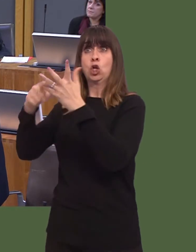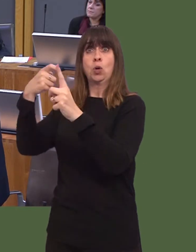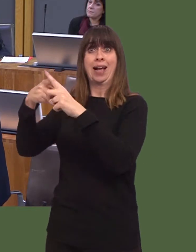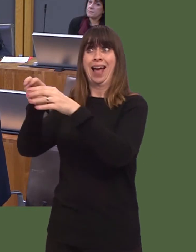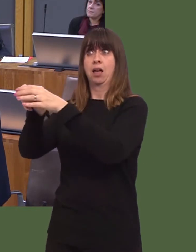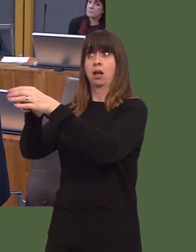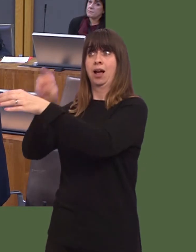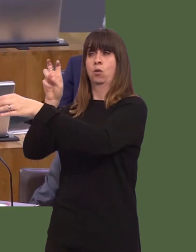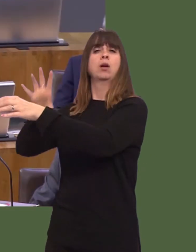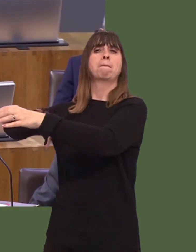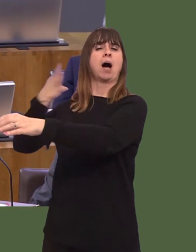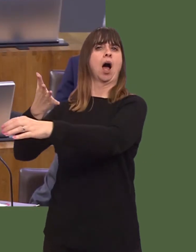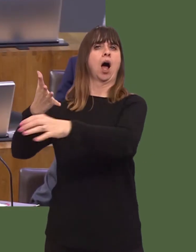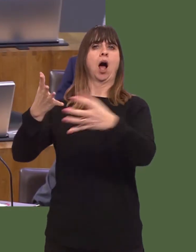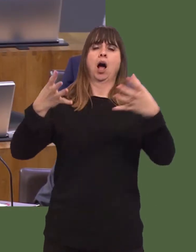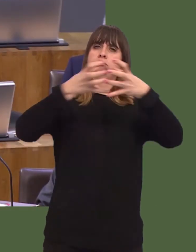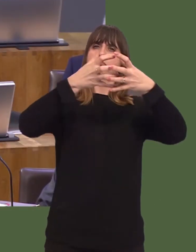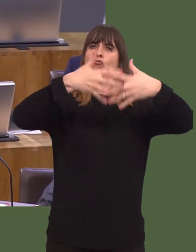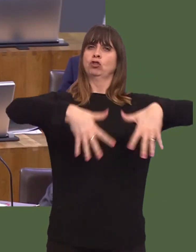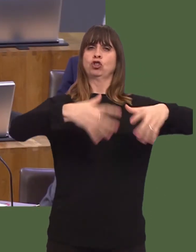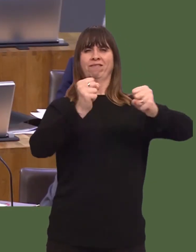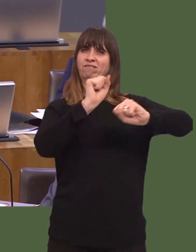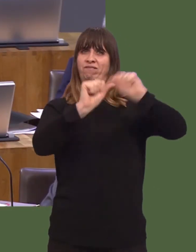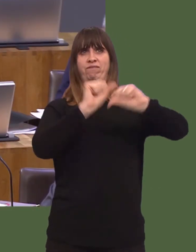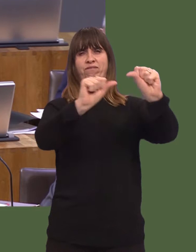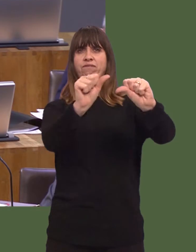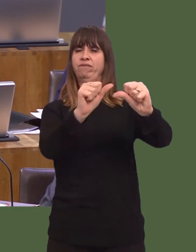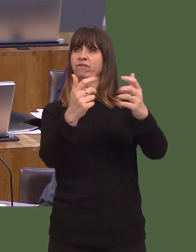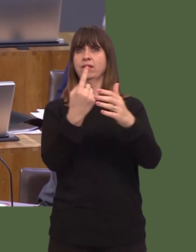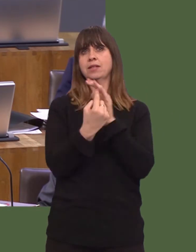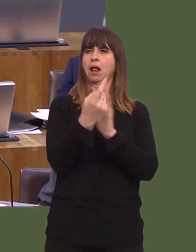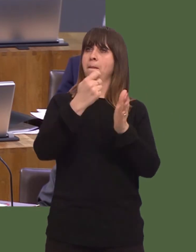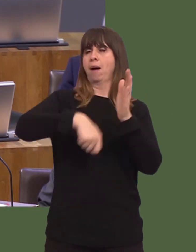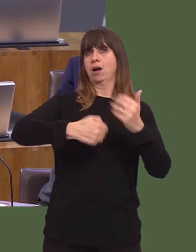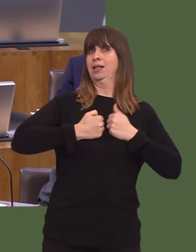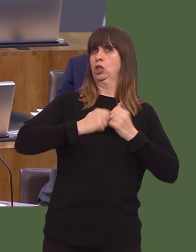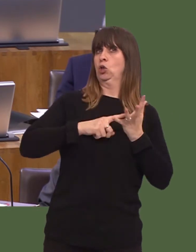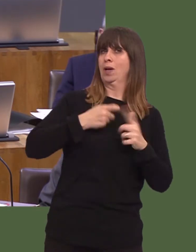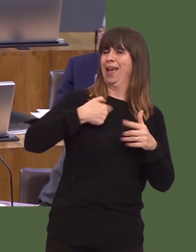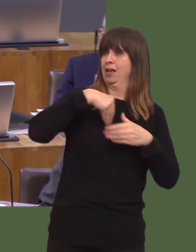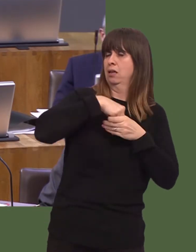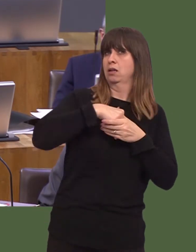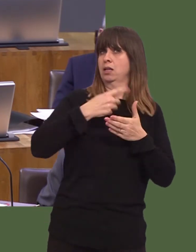already in terms of the internal single market of the UK, in terms of the council of Ministers,